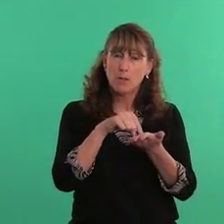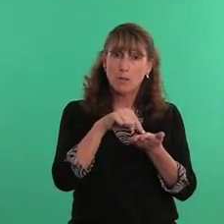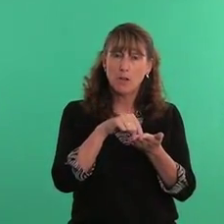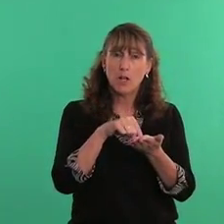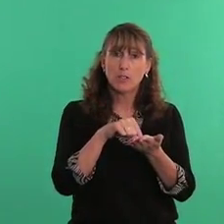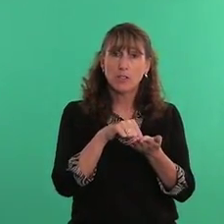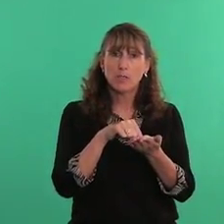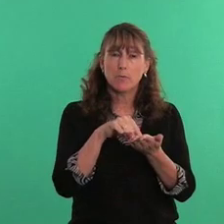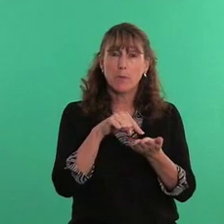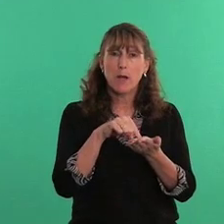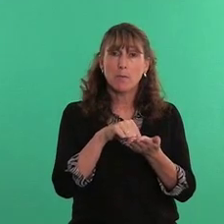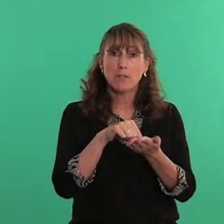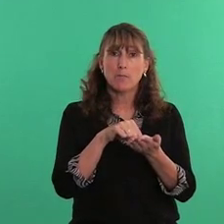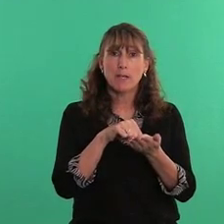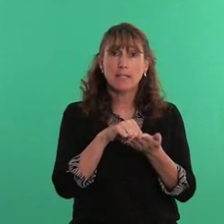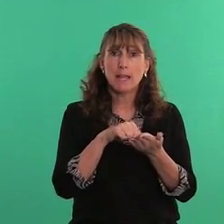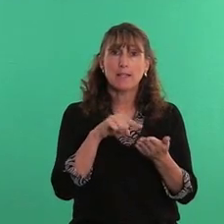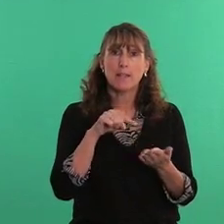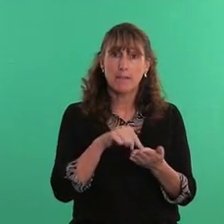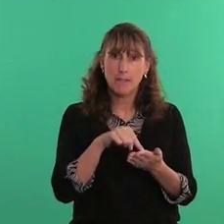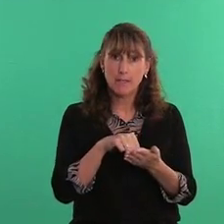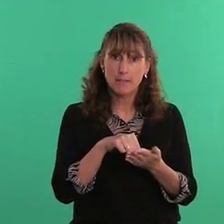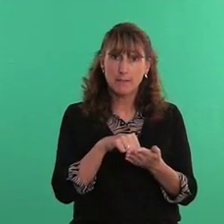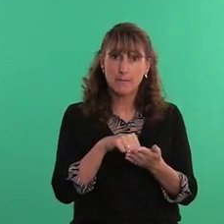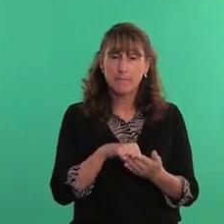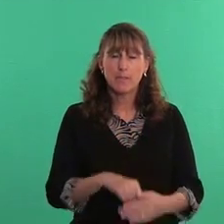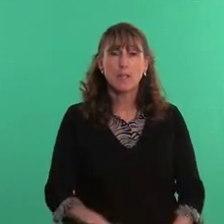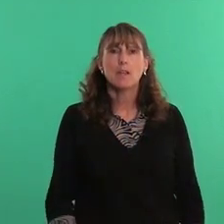onto your, the palm of your base hand - this